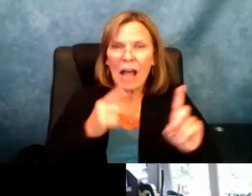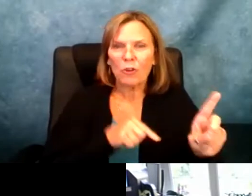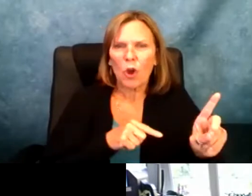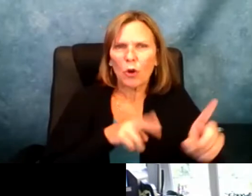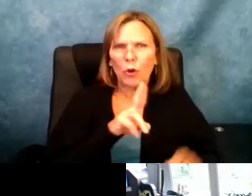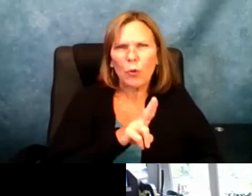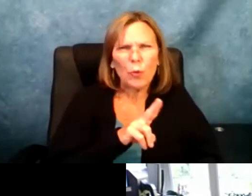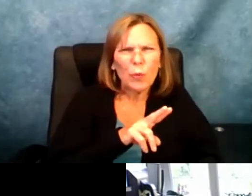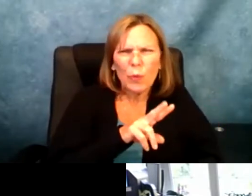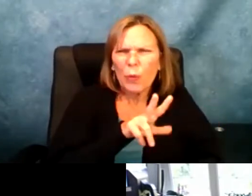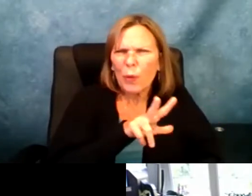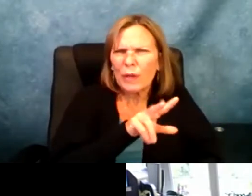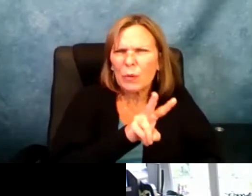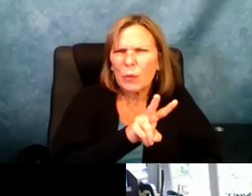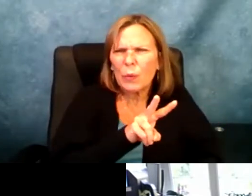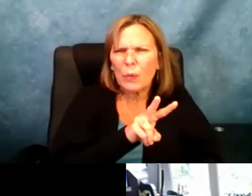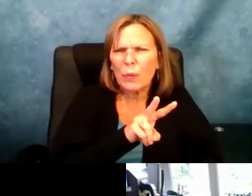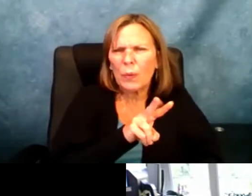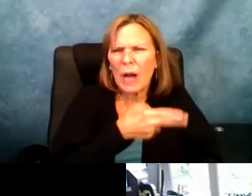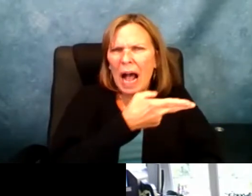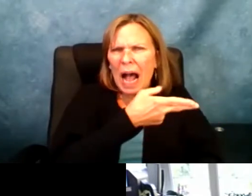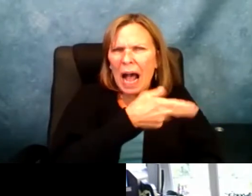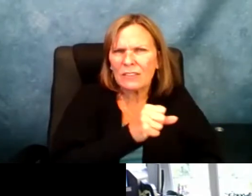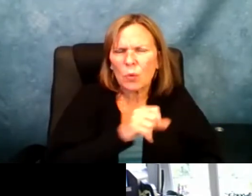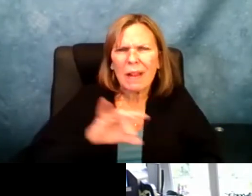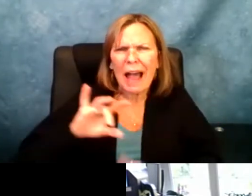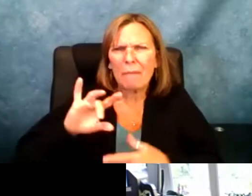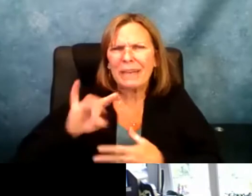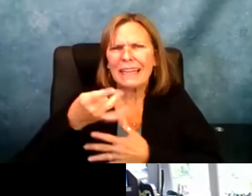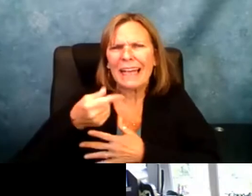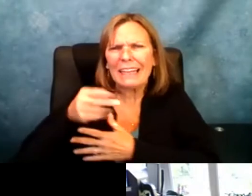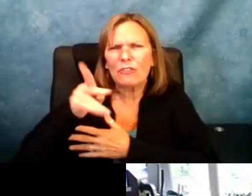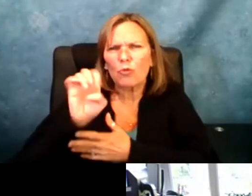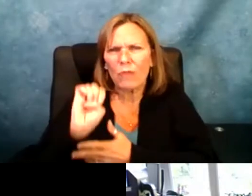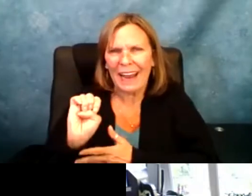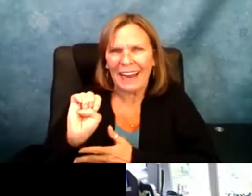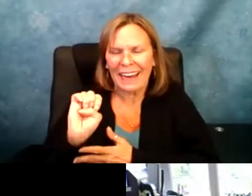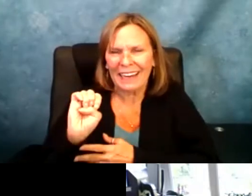Jacob Peake. I am 14 years old. I go to youth 32